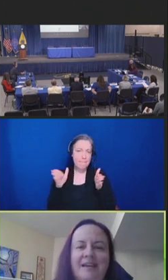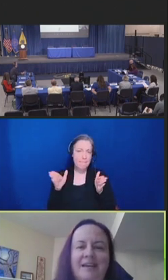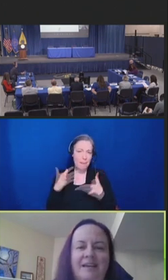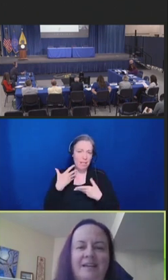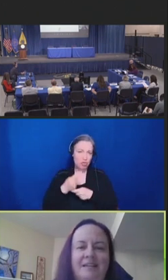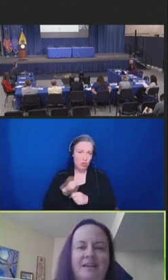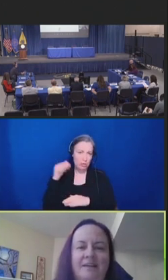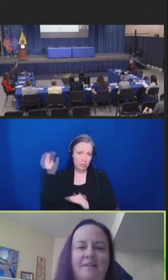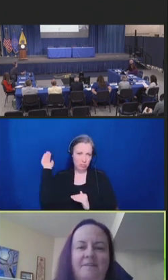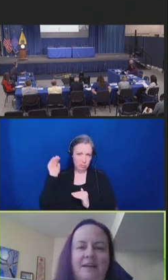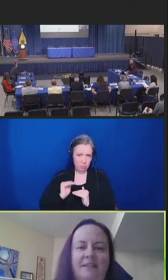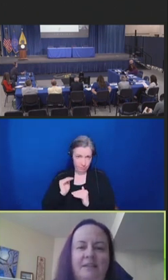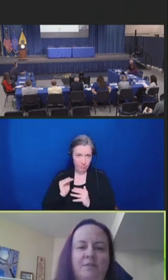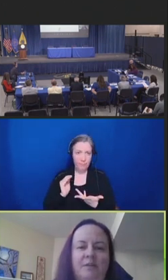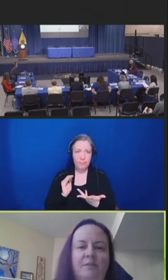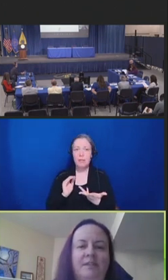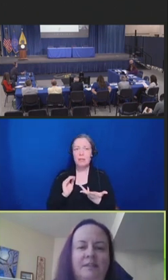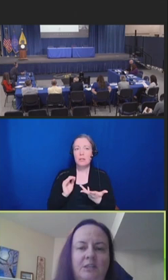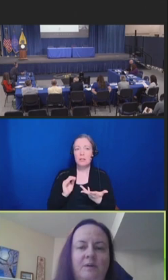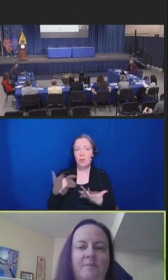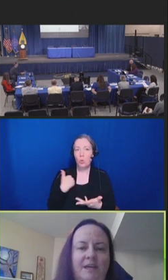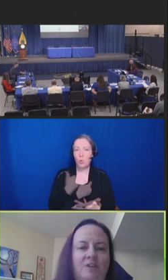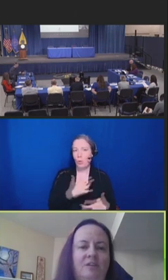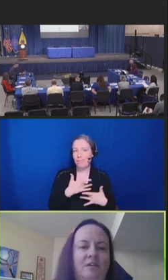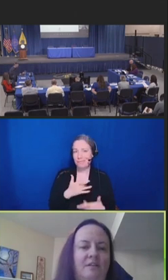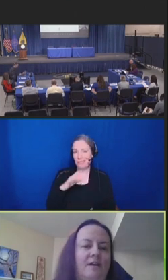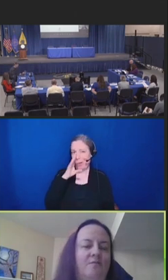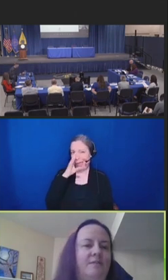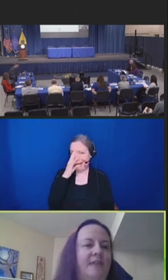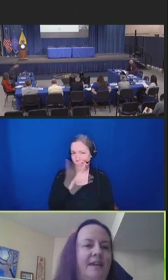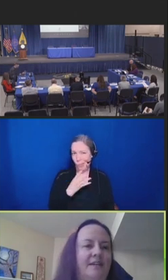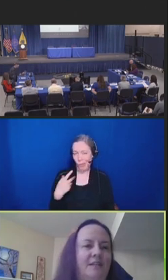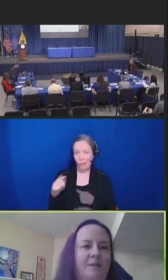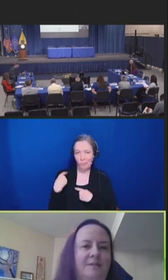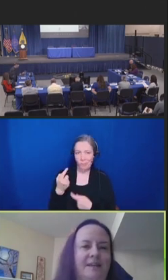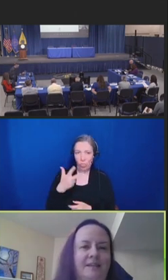and vaccine preventable disease webpages on the government of Canada's website.